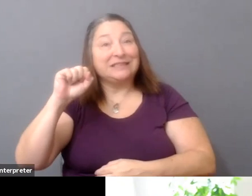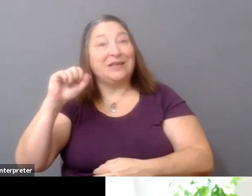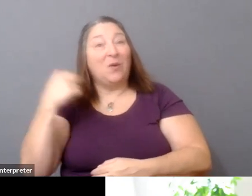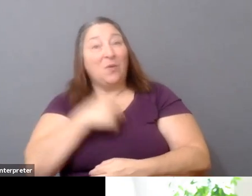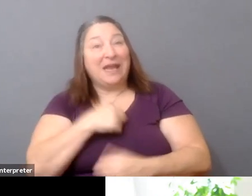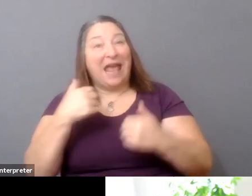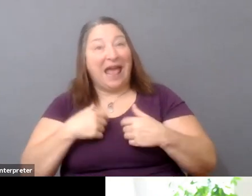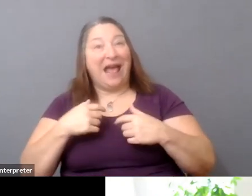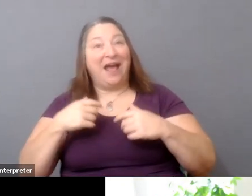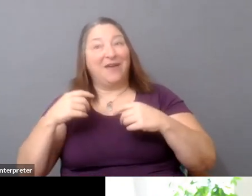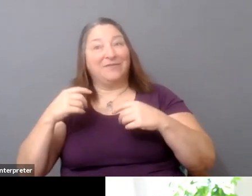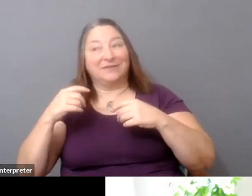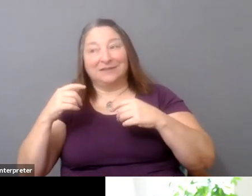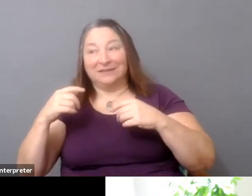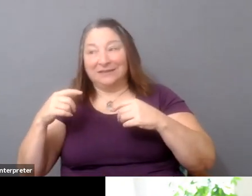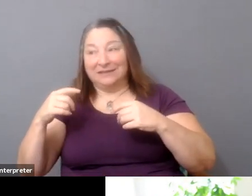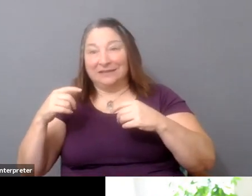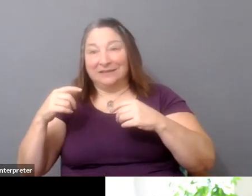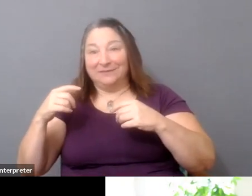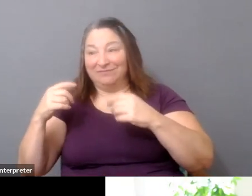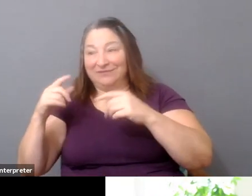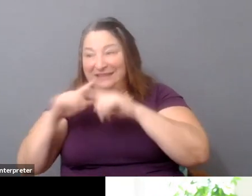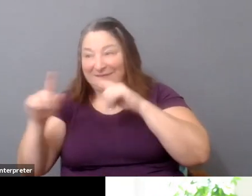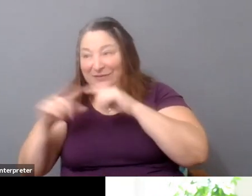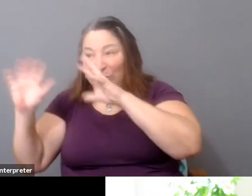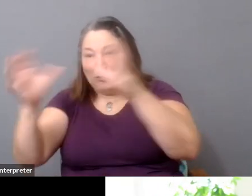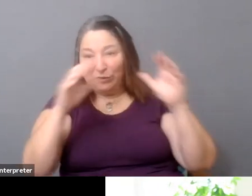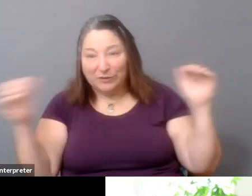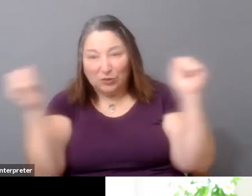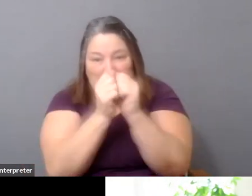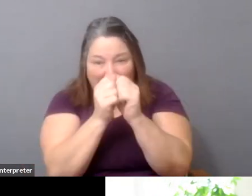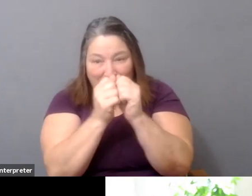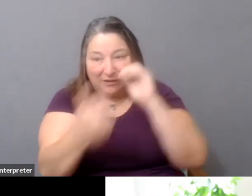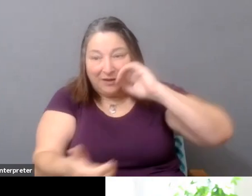power in the playing field. But what about filmmakers? Can filmmakers work collectively?